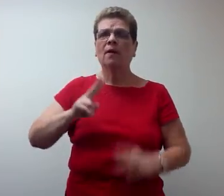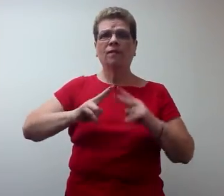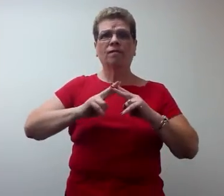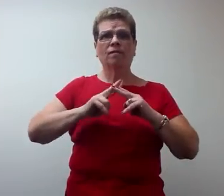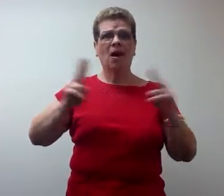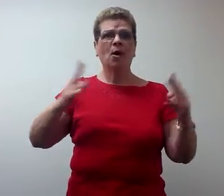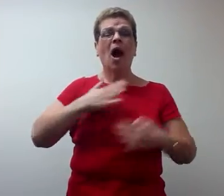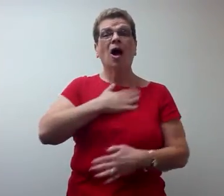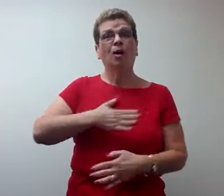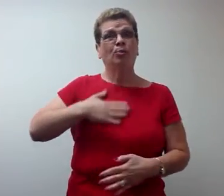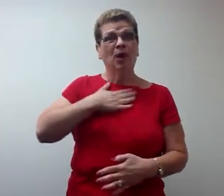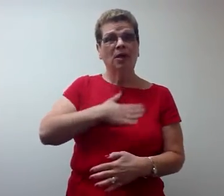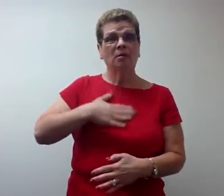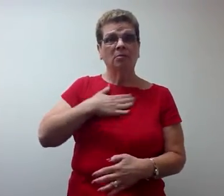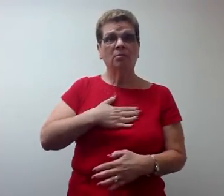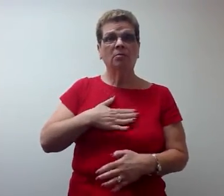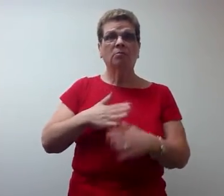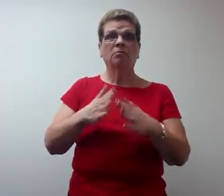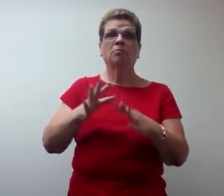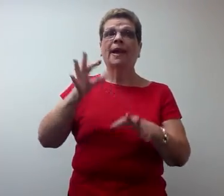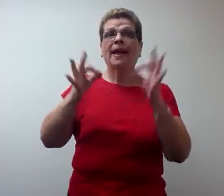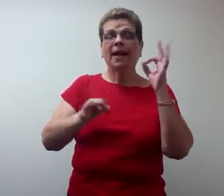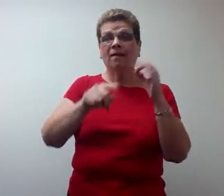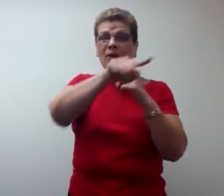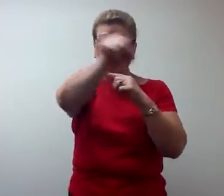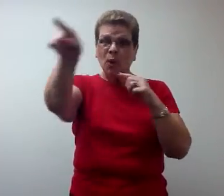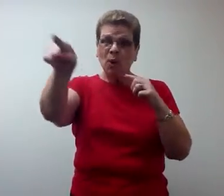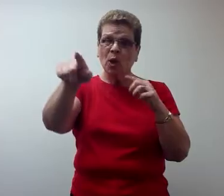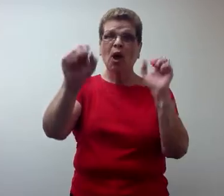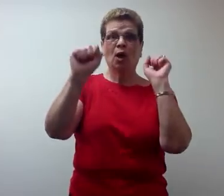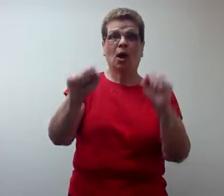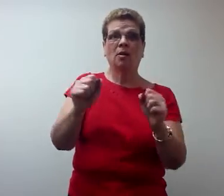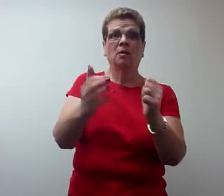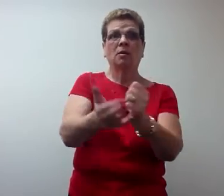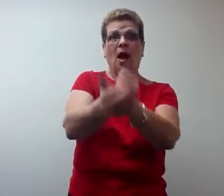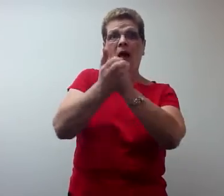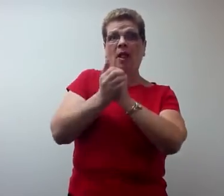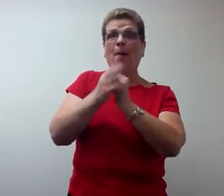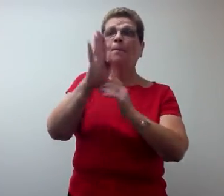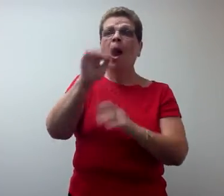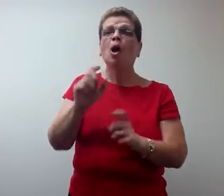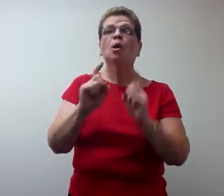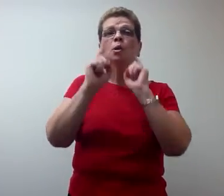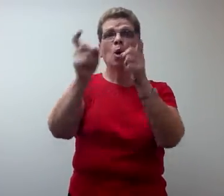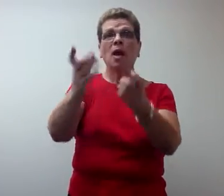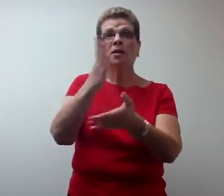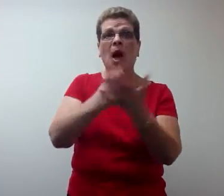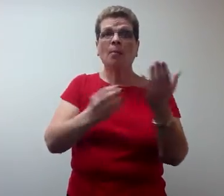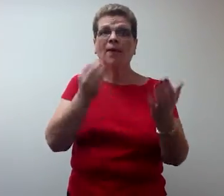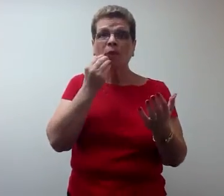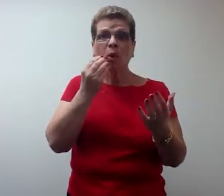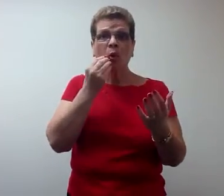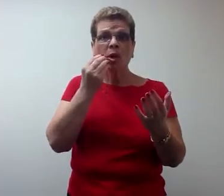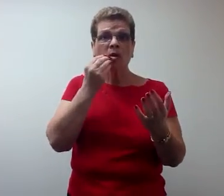I would very much appreciate if you could help by donating